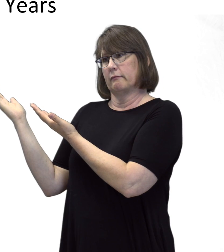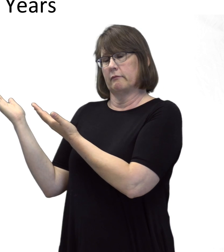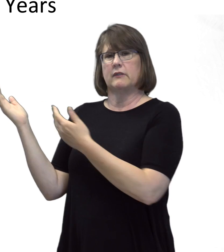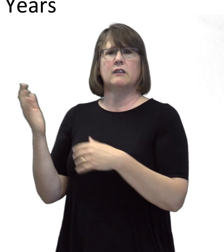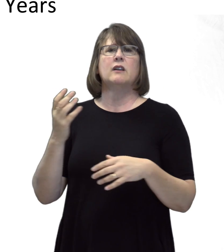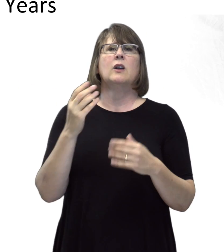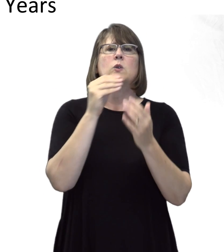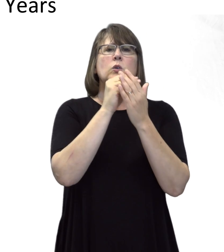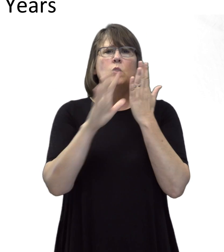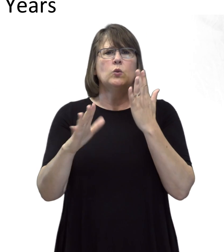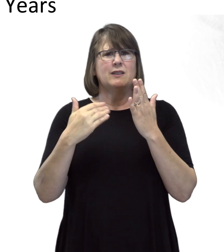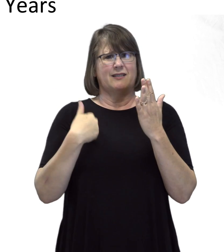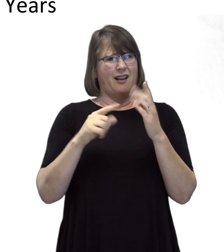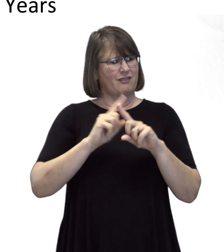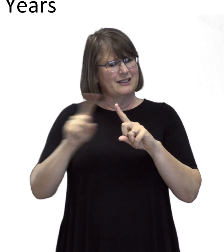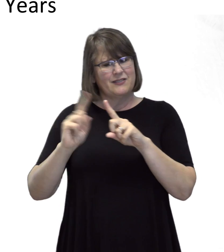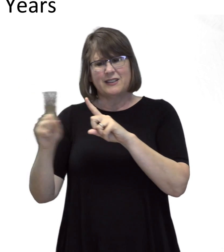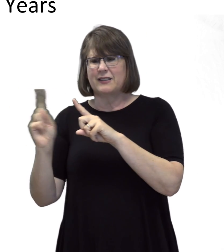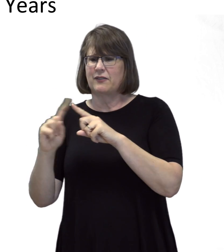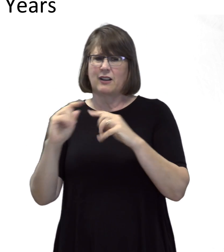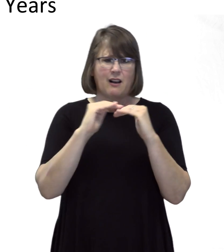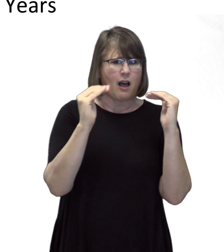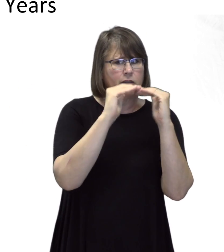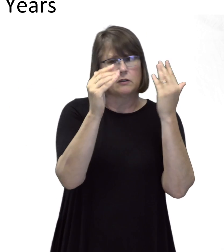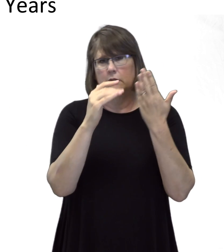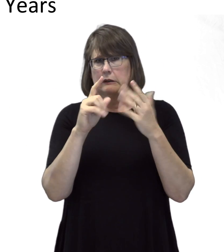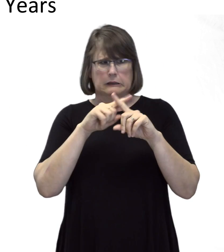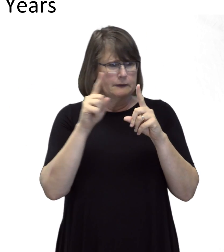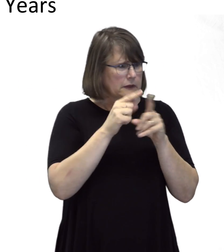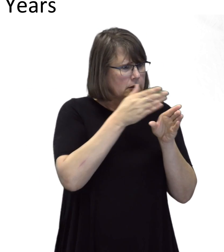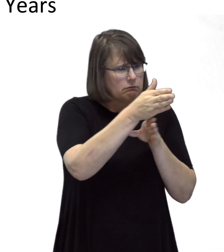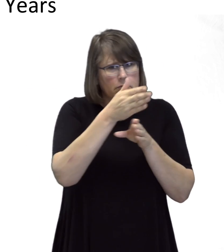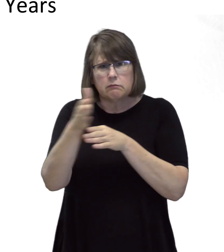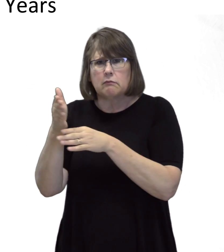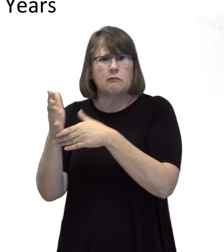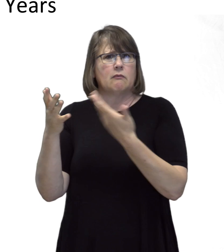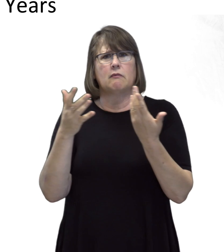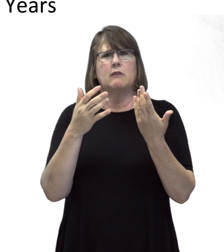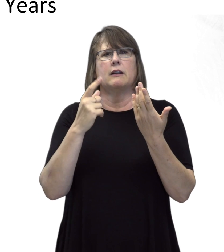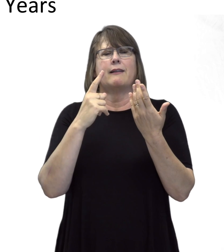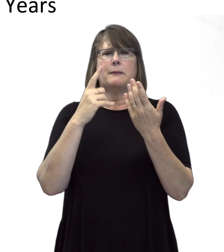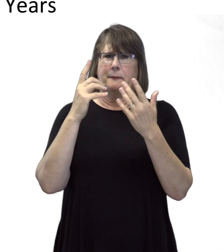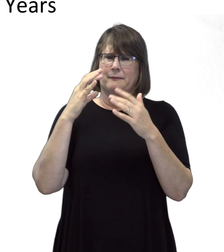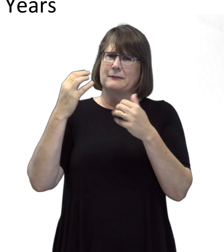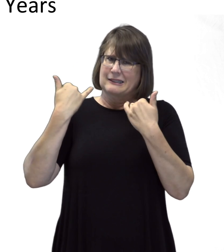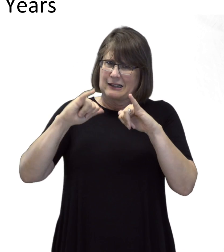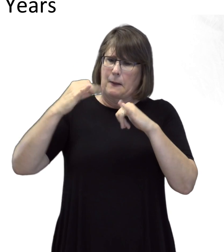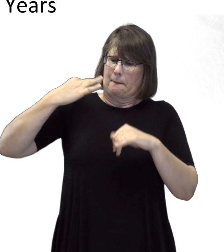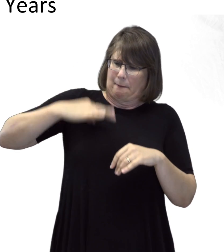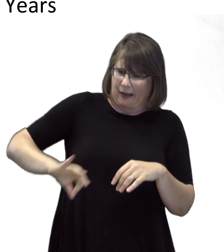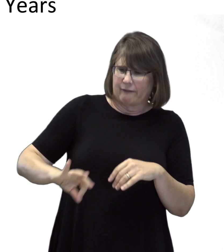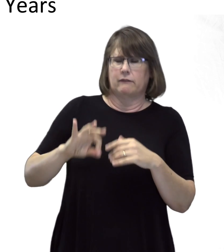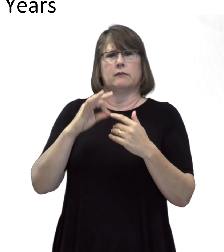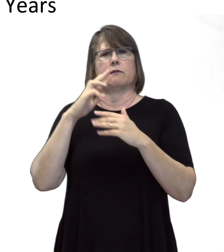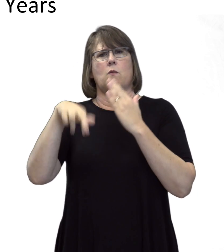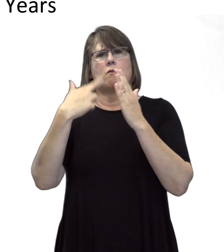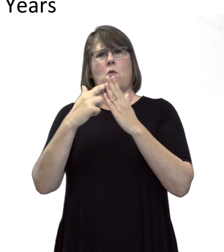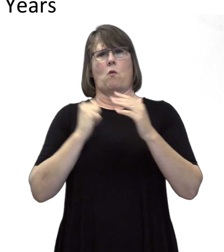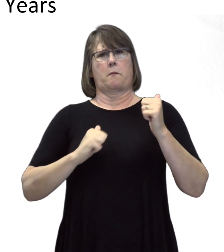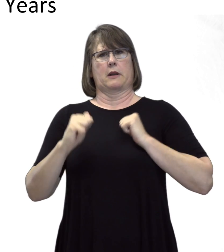Students at all levels benefit from role-playing